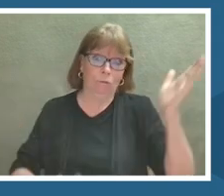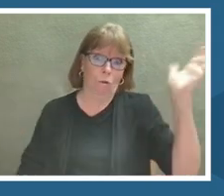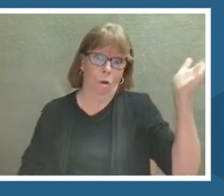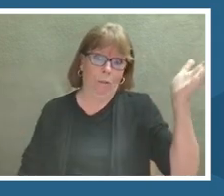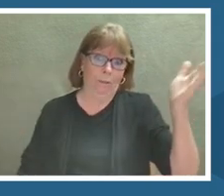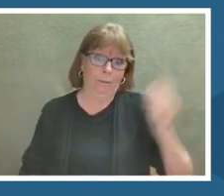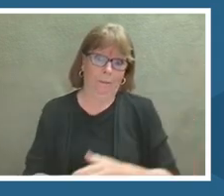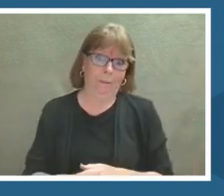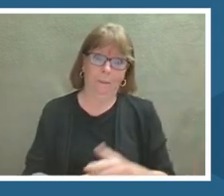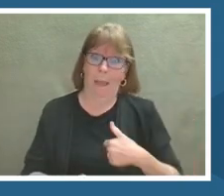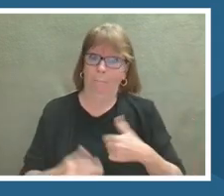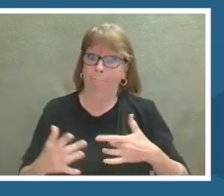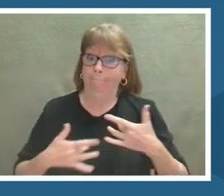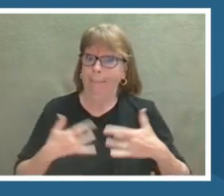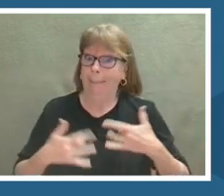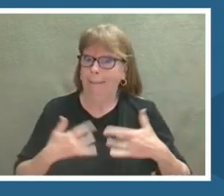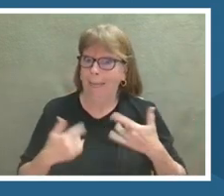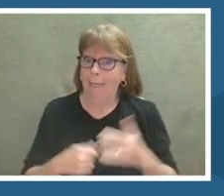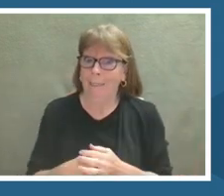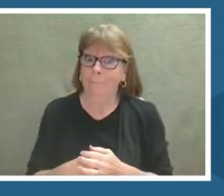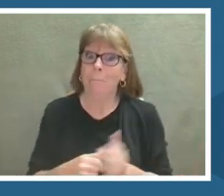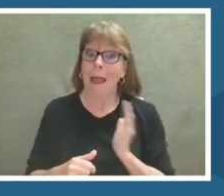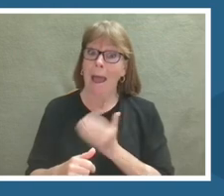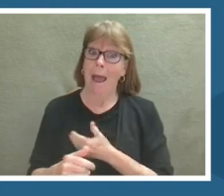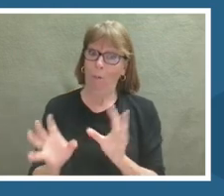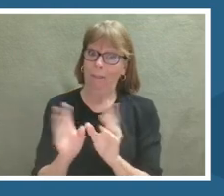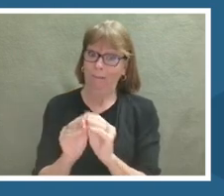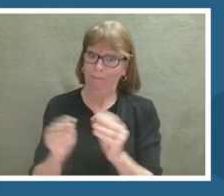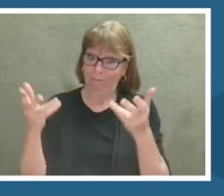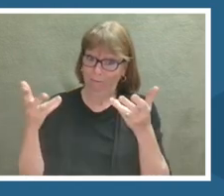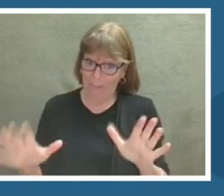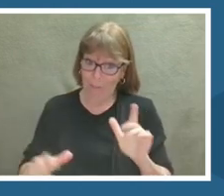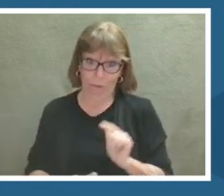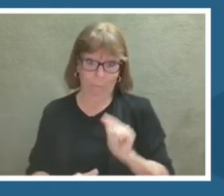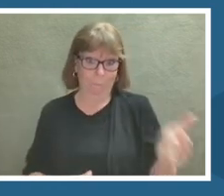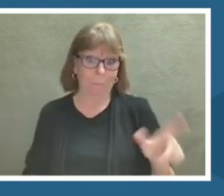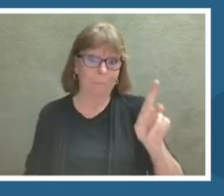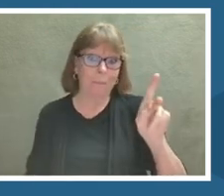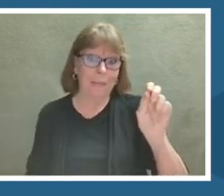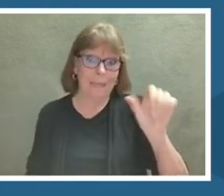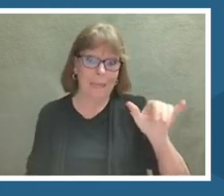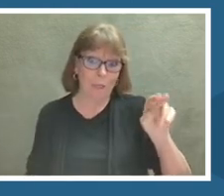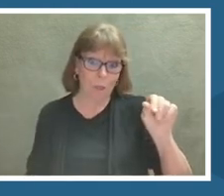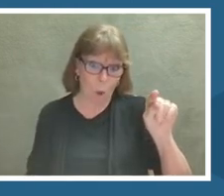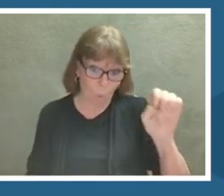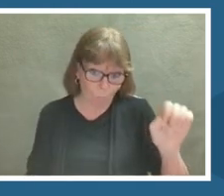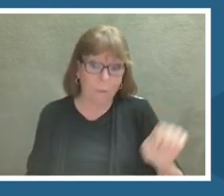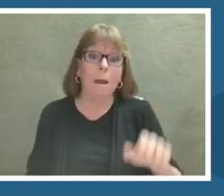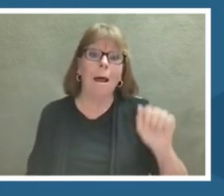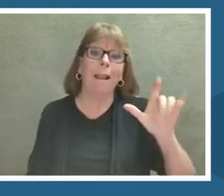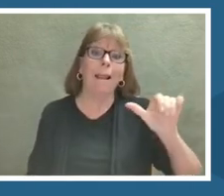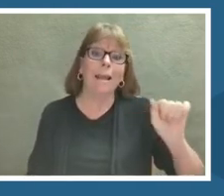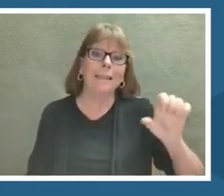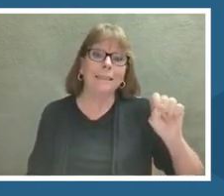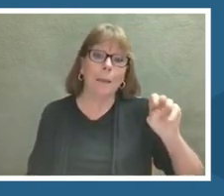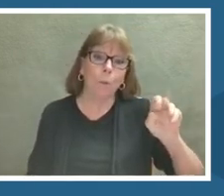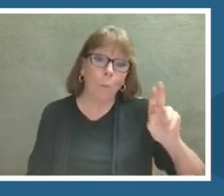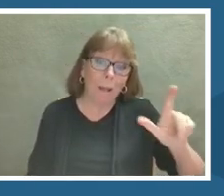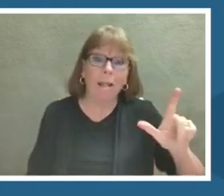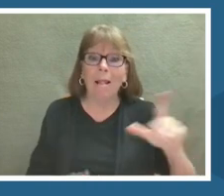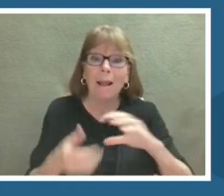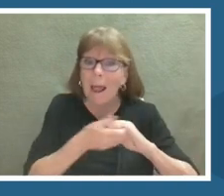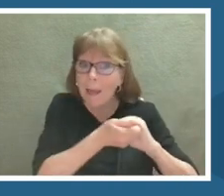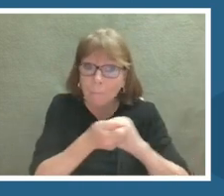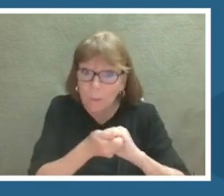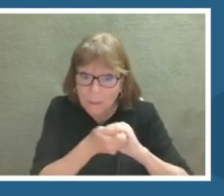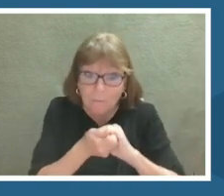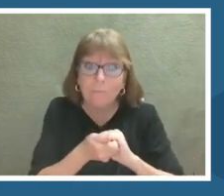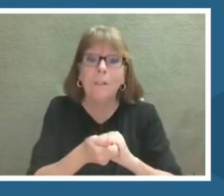Immediately following is today's keynote featuring Dr. Billy Mia Samuel.